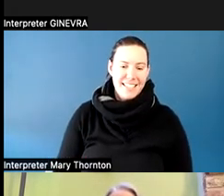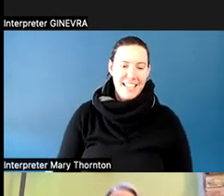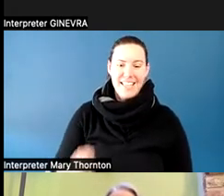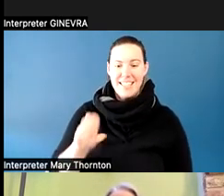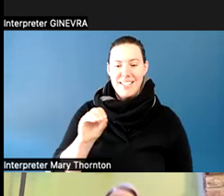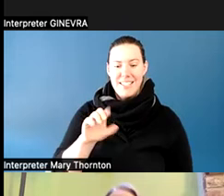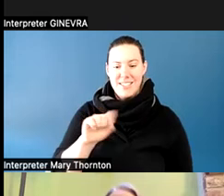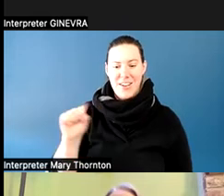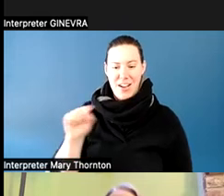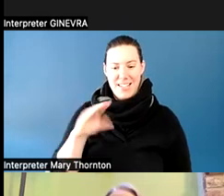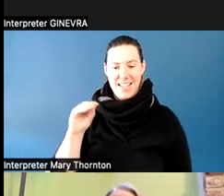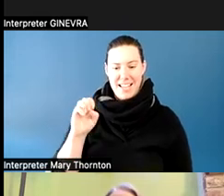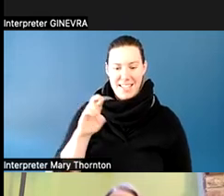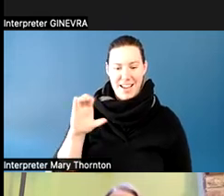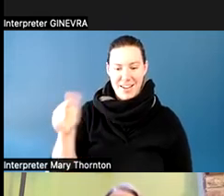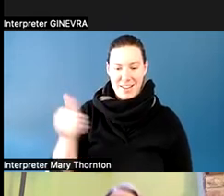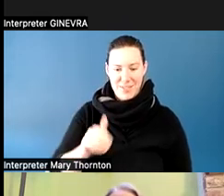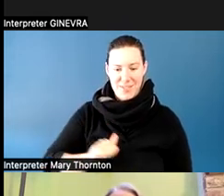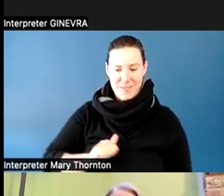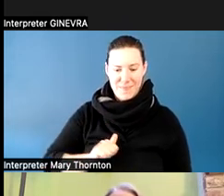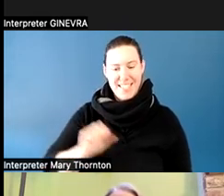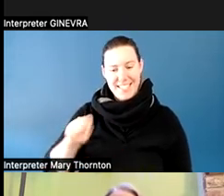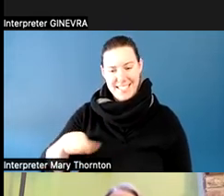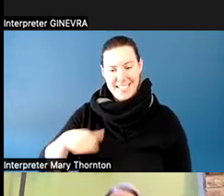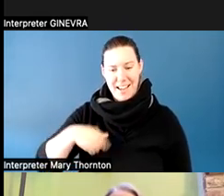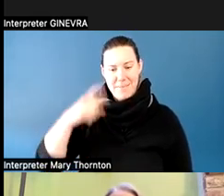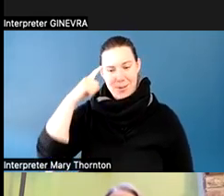am a neuroscientist at the University of Washington. I've been doing science education